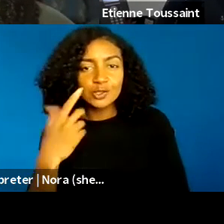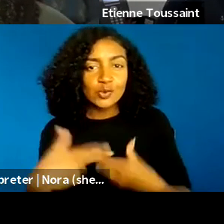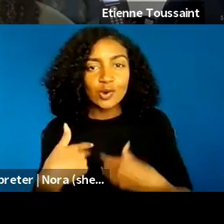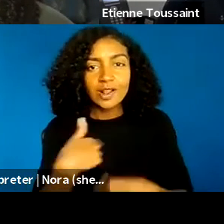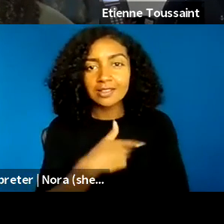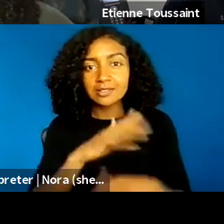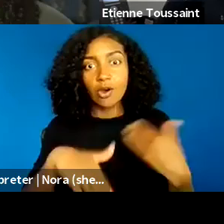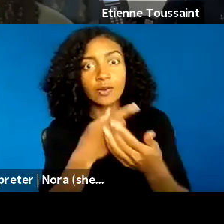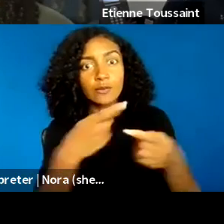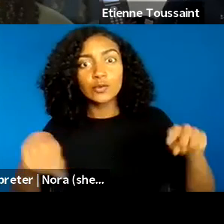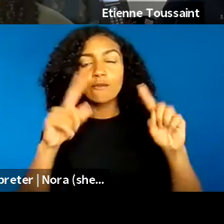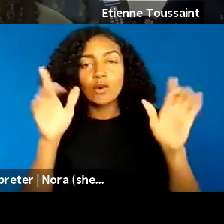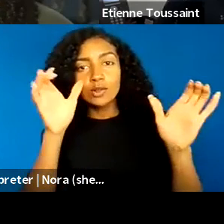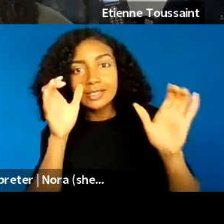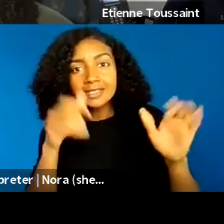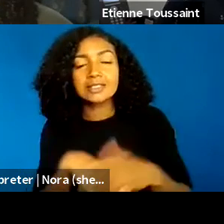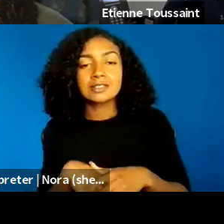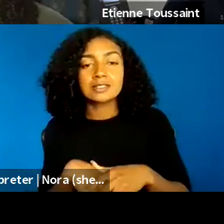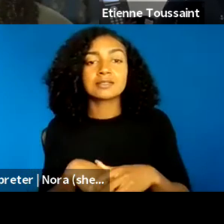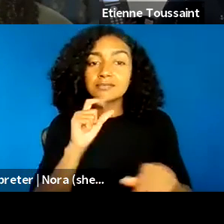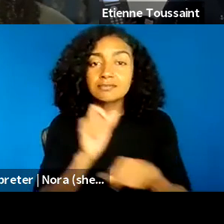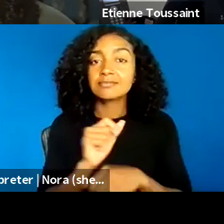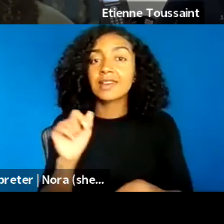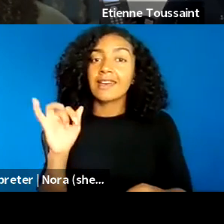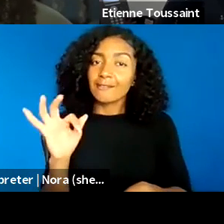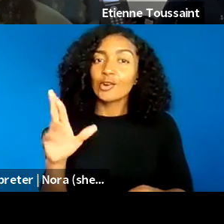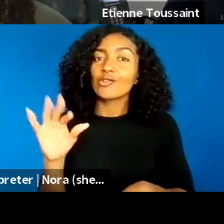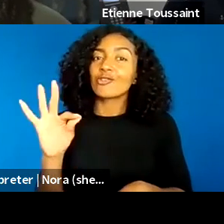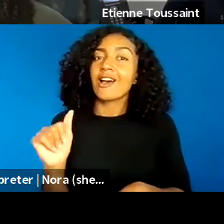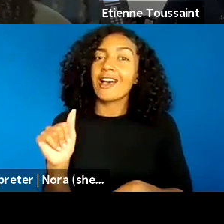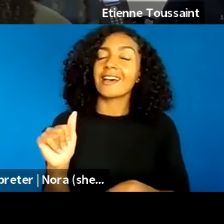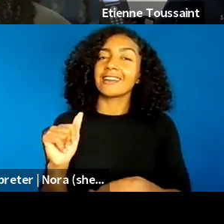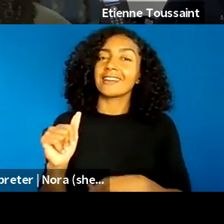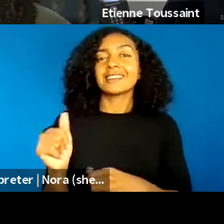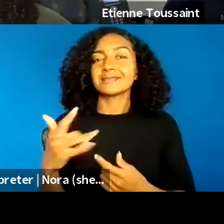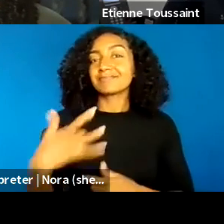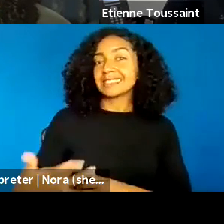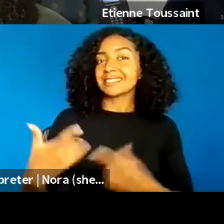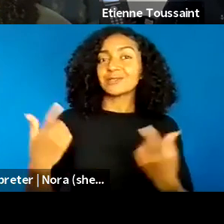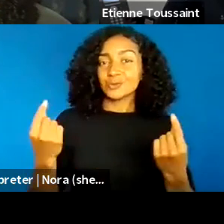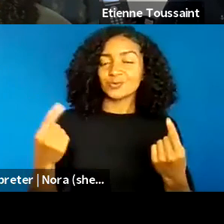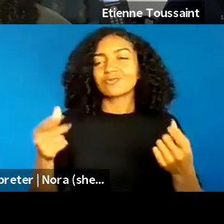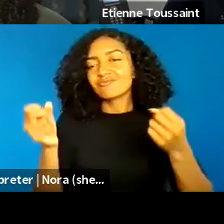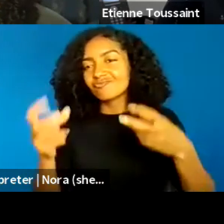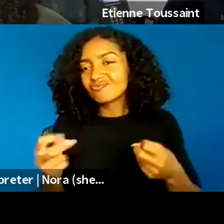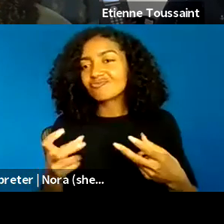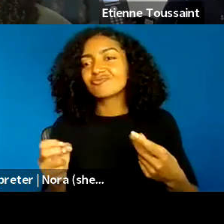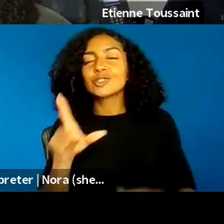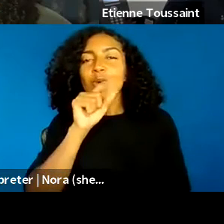You know, in true IFRFA advertisement fashion, I have dropped the Twitter account and the newsletter link in the chat, so feel free to sign up,